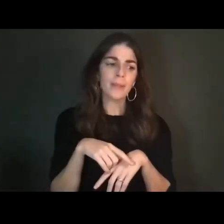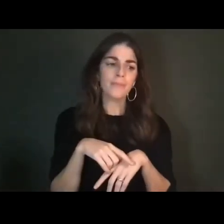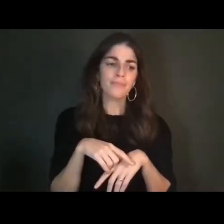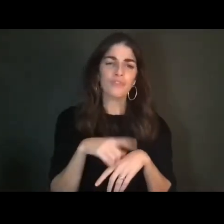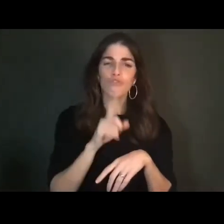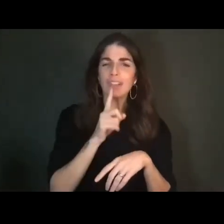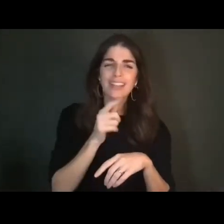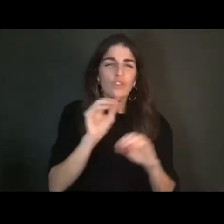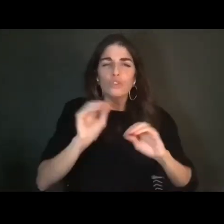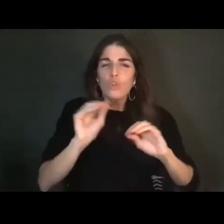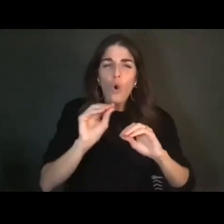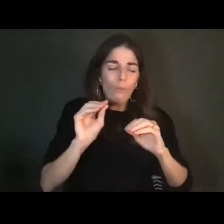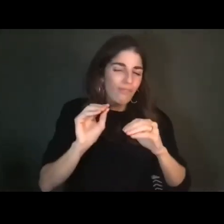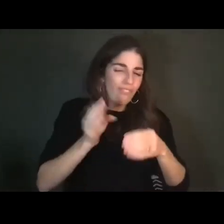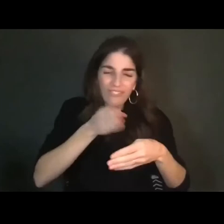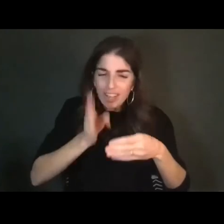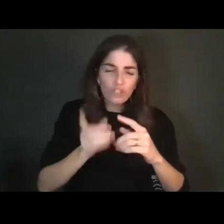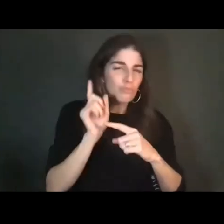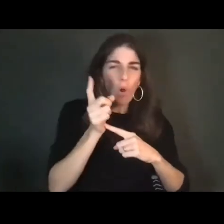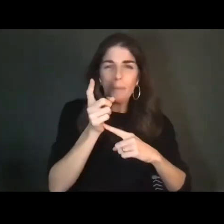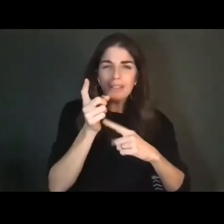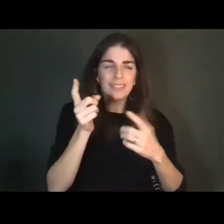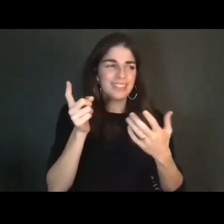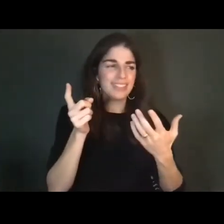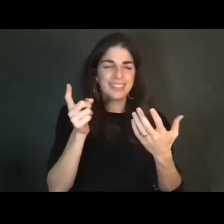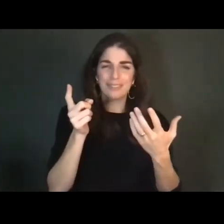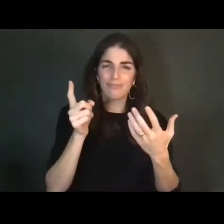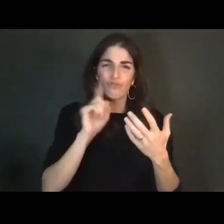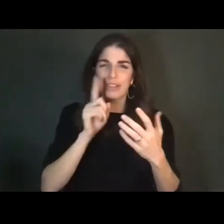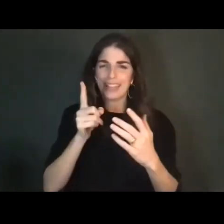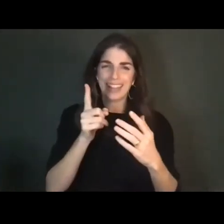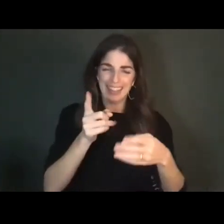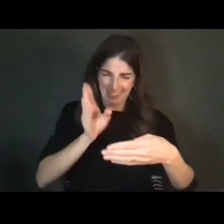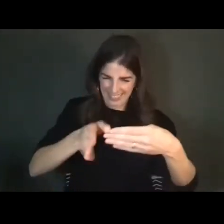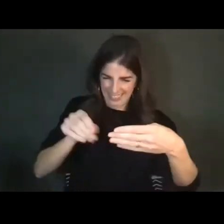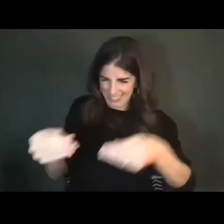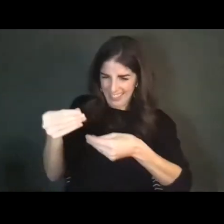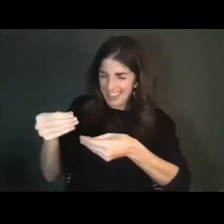in the spotlight, the work that matters here is that development process. So, I'll leave